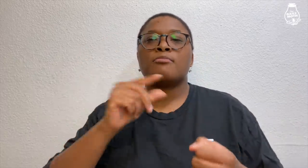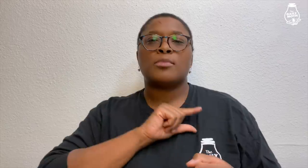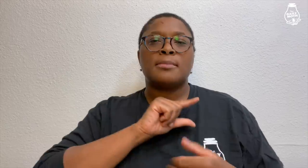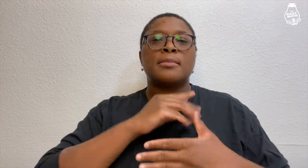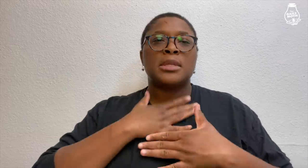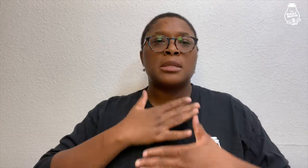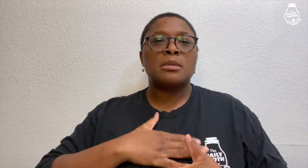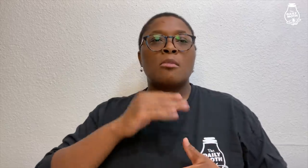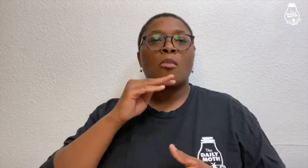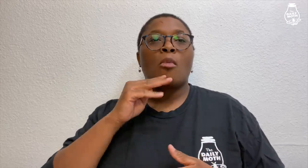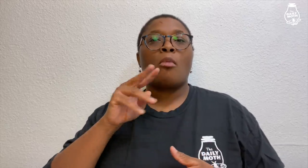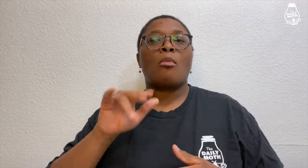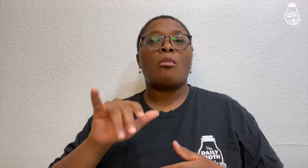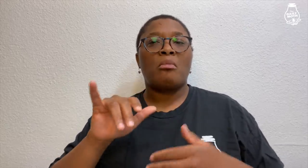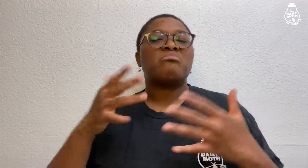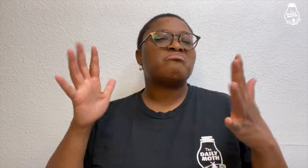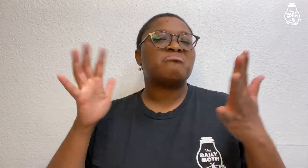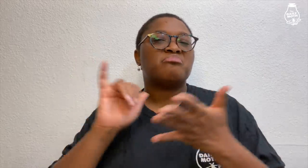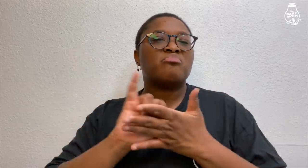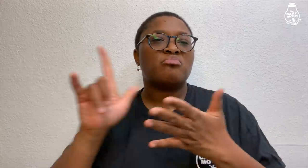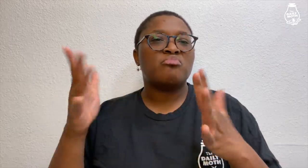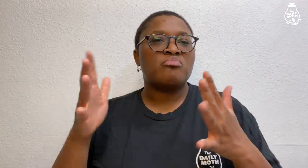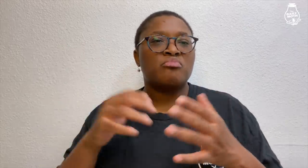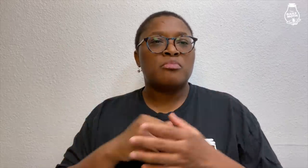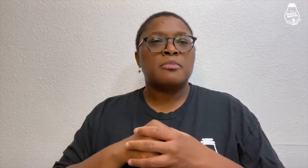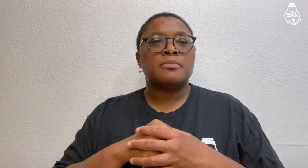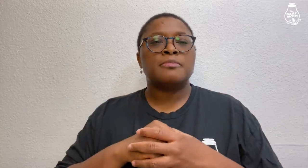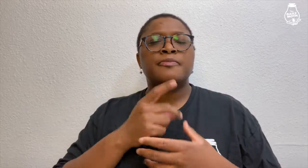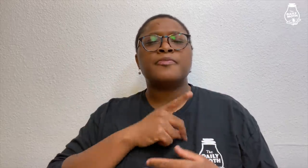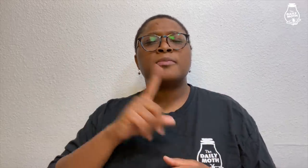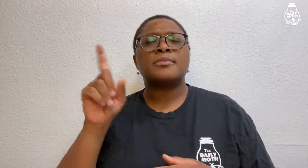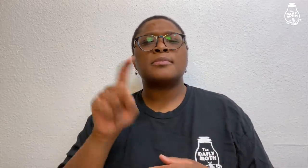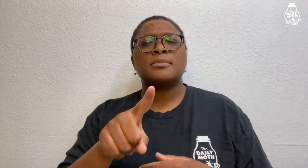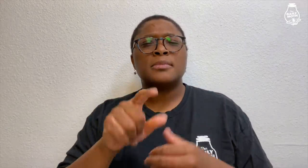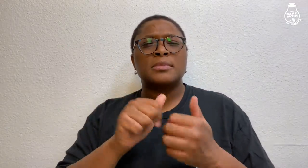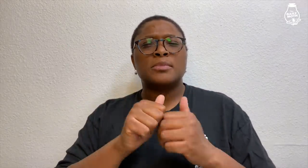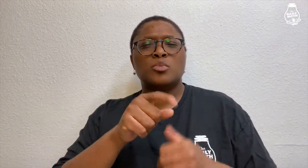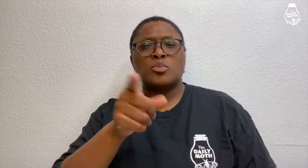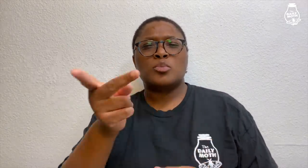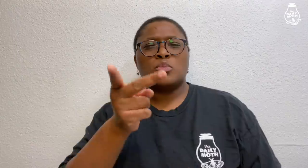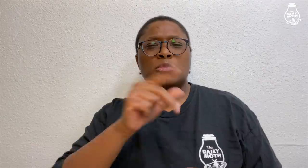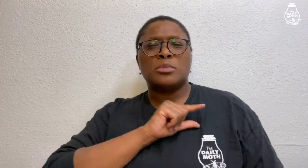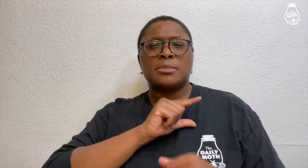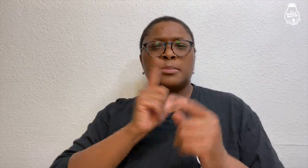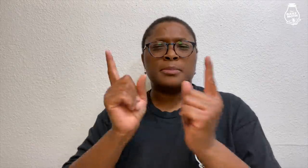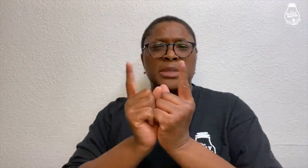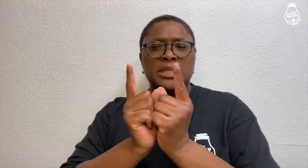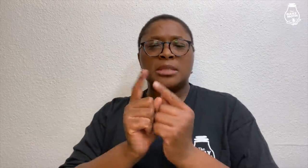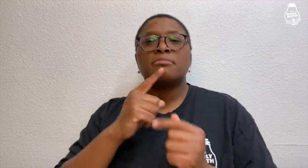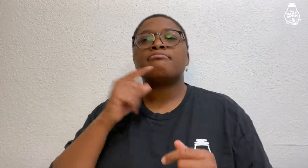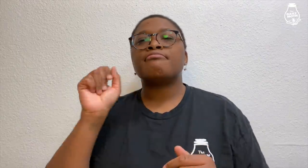and Grant's body. Mavrick said "Oh. That's all." The detective asked "How did you and Grant meet?"